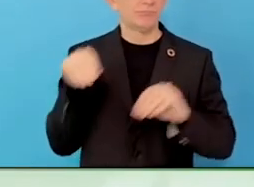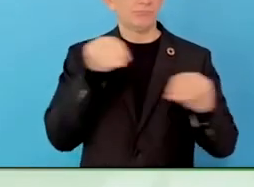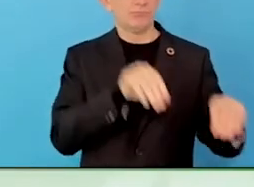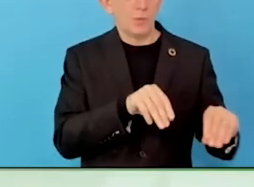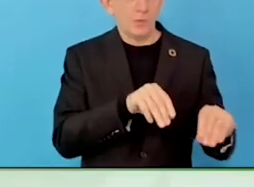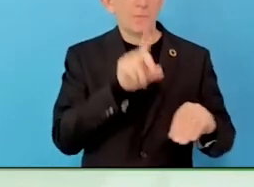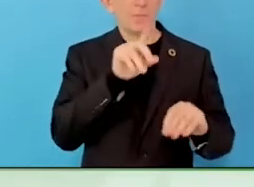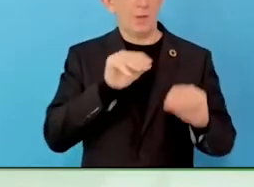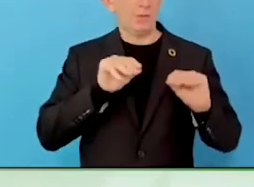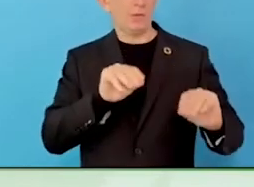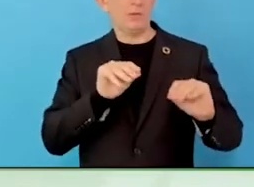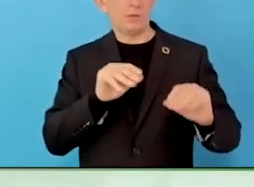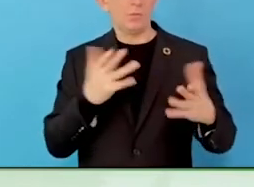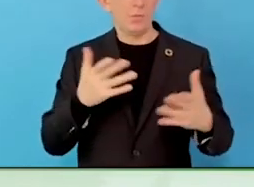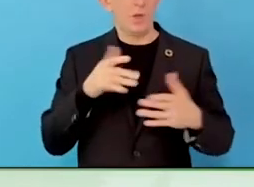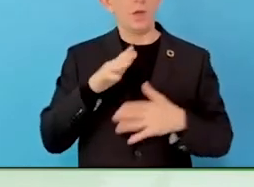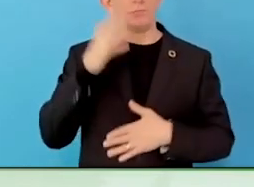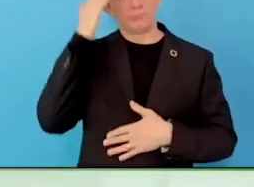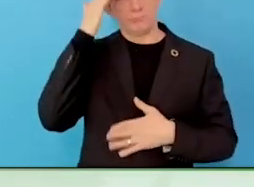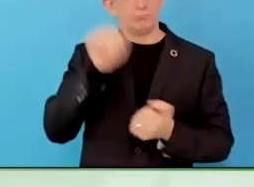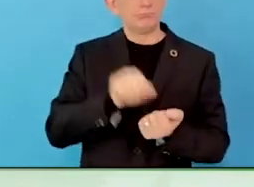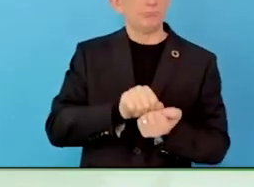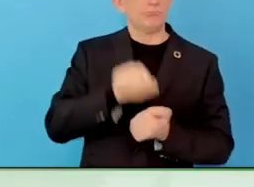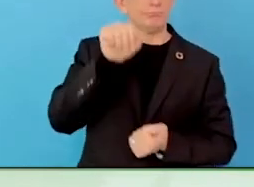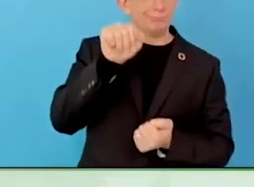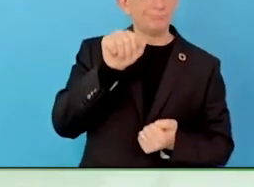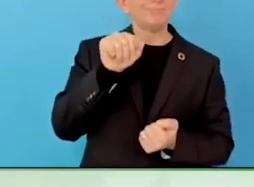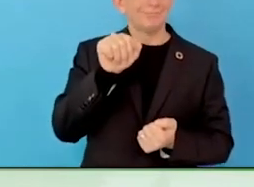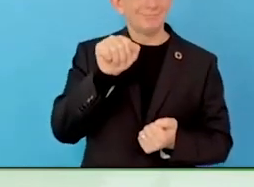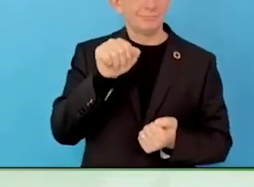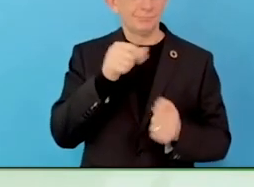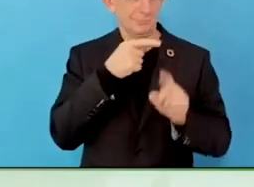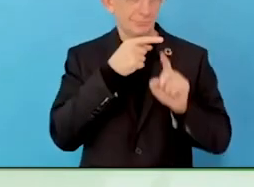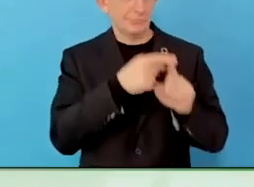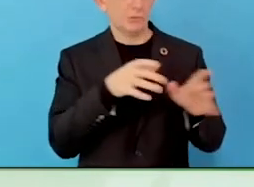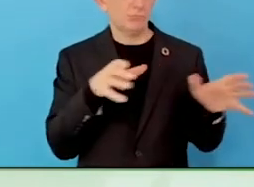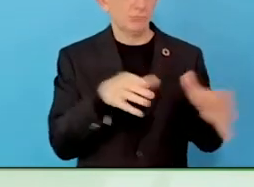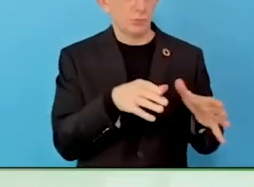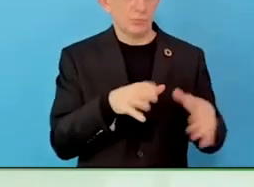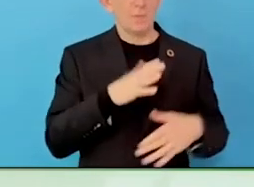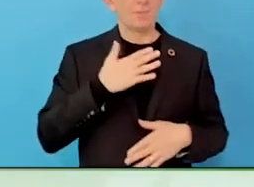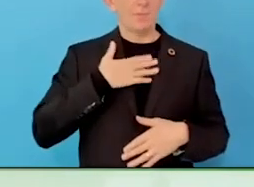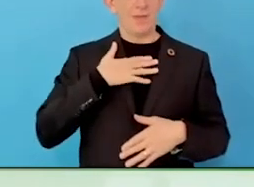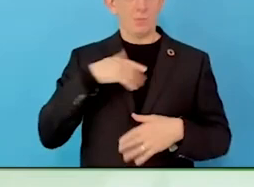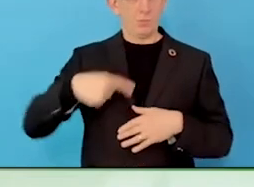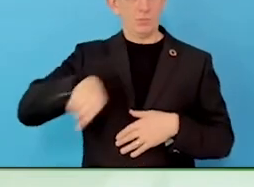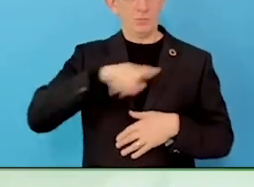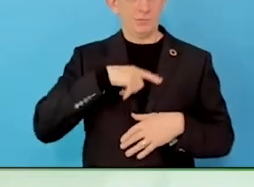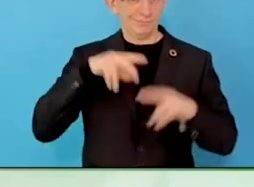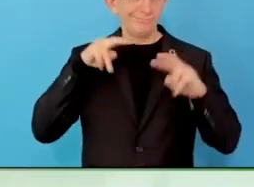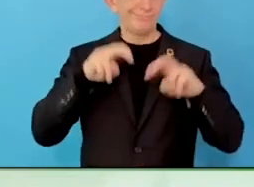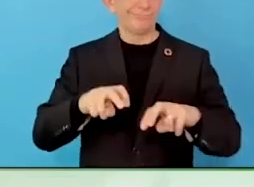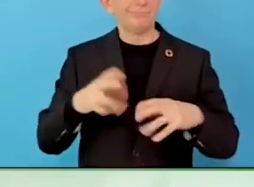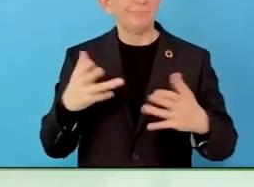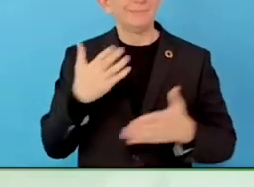here we also see, not only the companies have changed attitude or